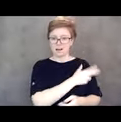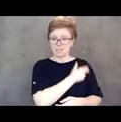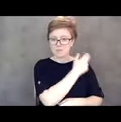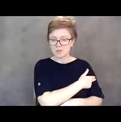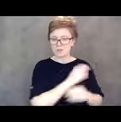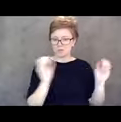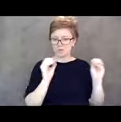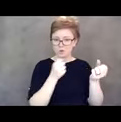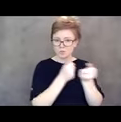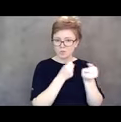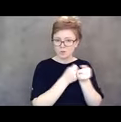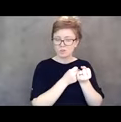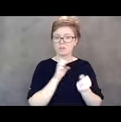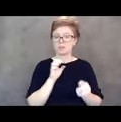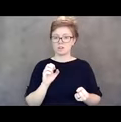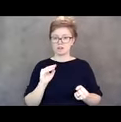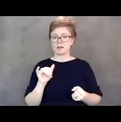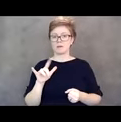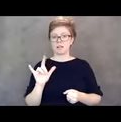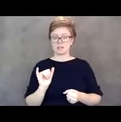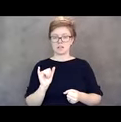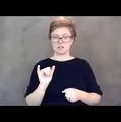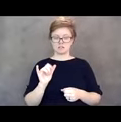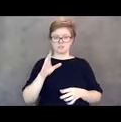And Emily was the one who called the hospitals,